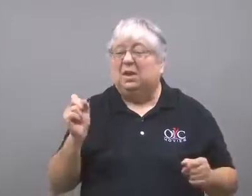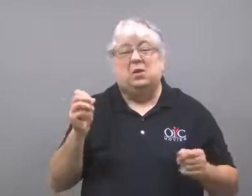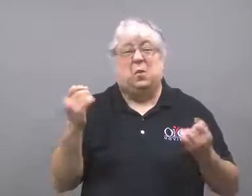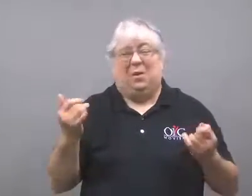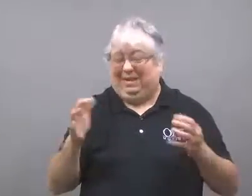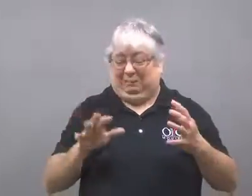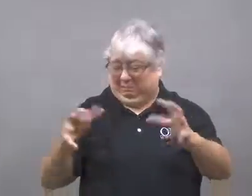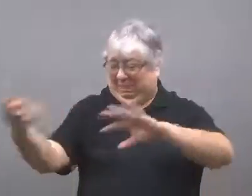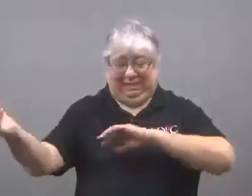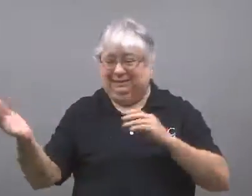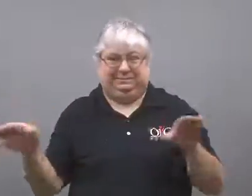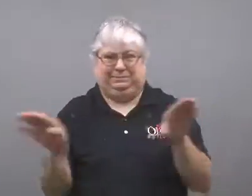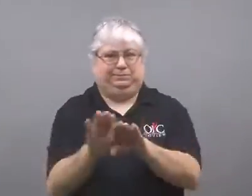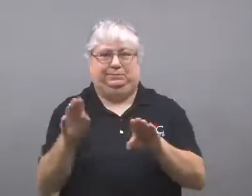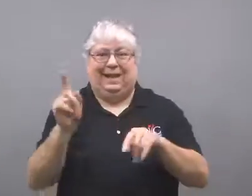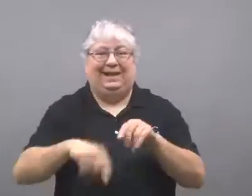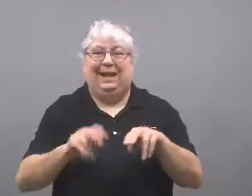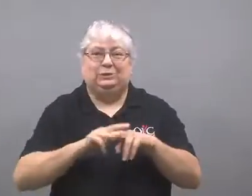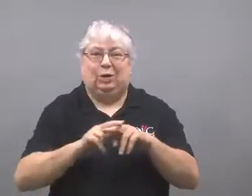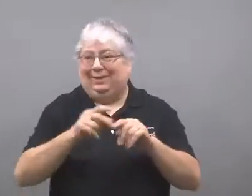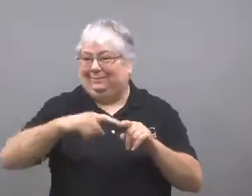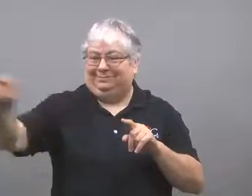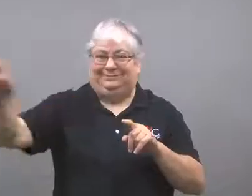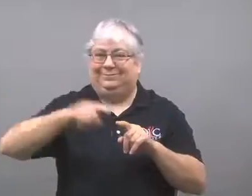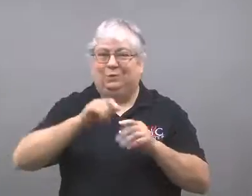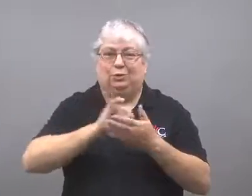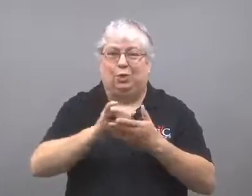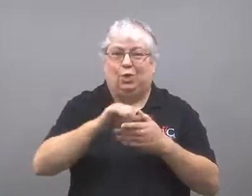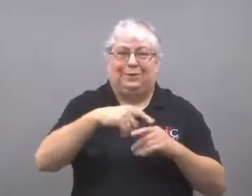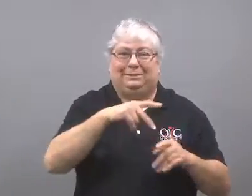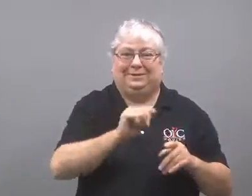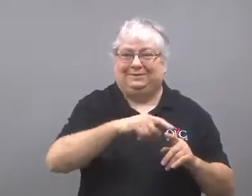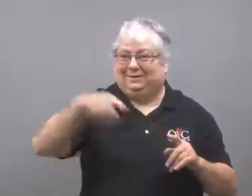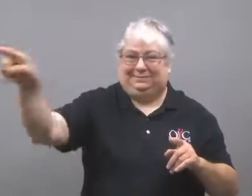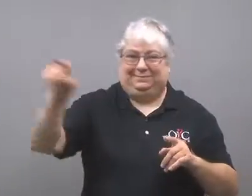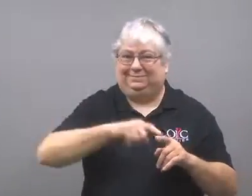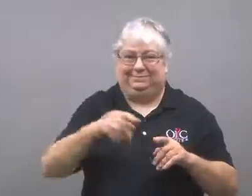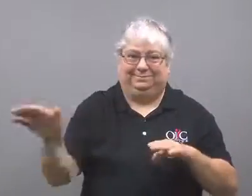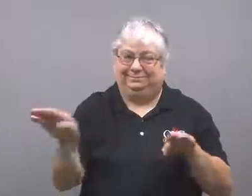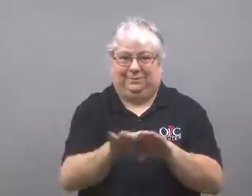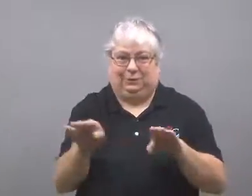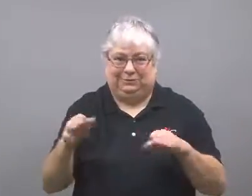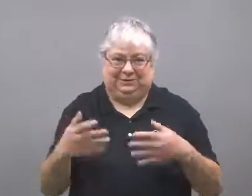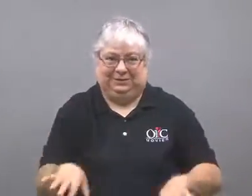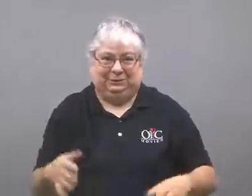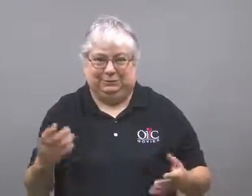The tracks between Pennsylvania and New York had to be shut down.